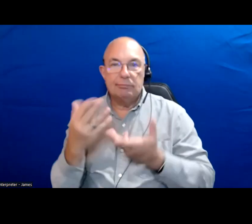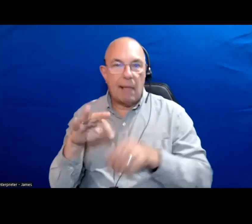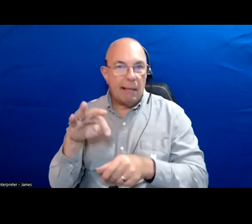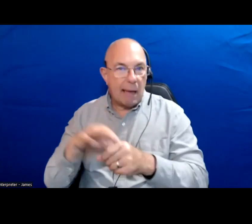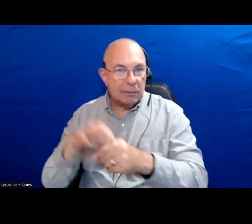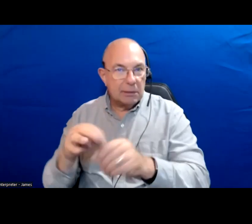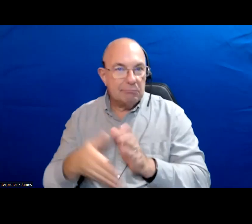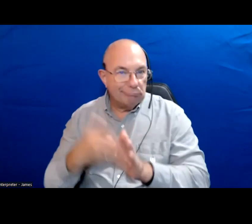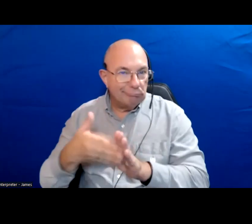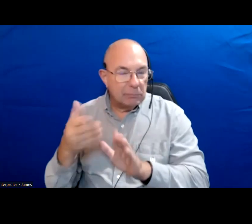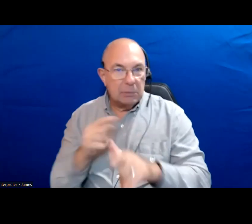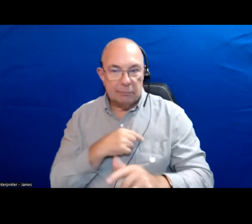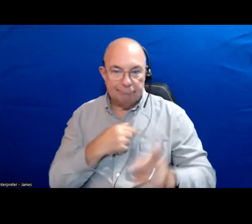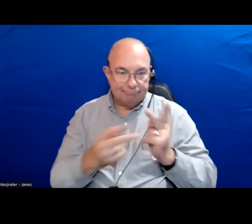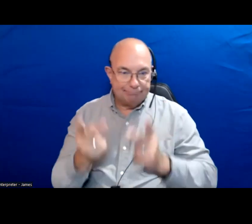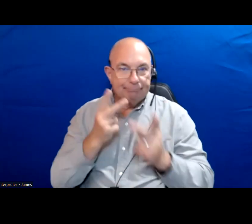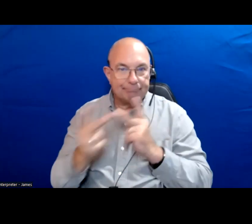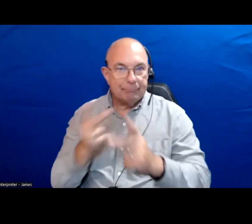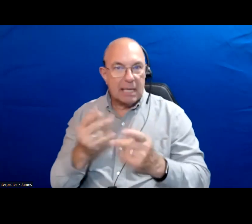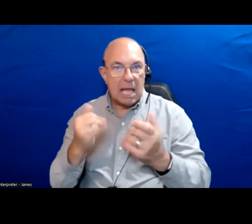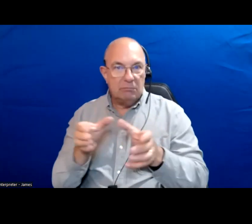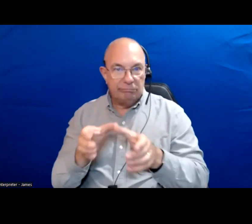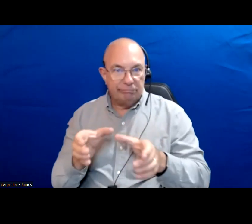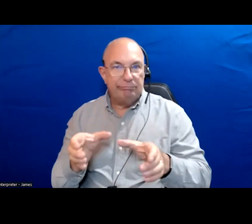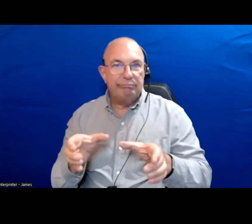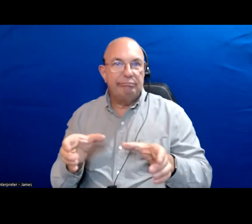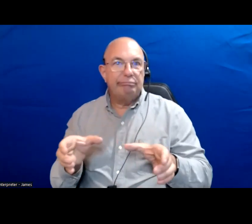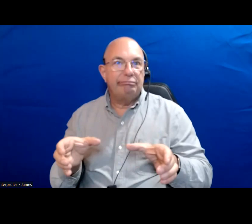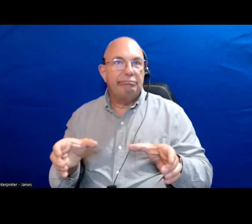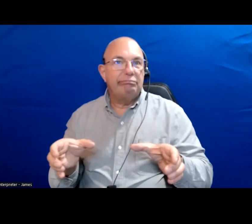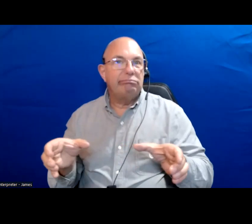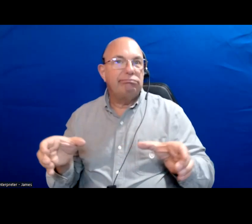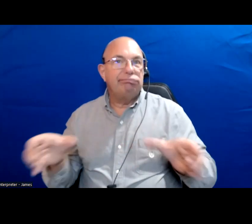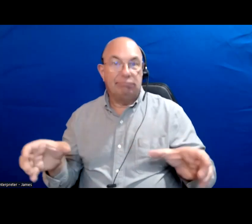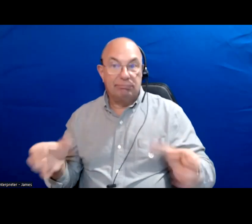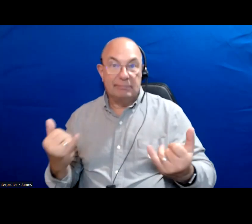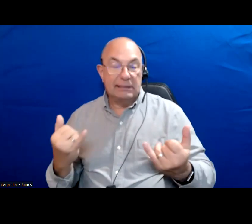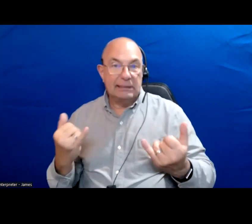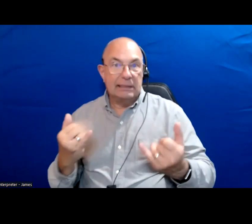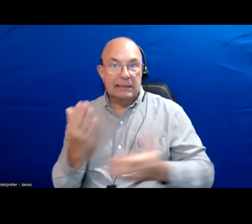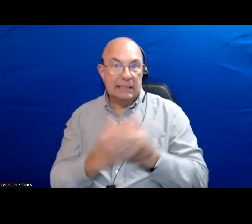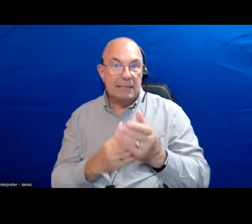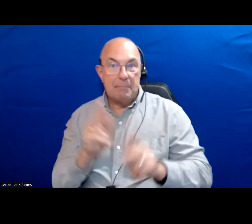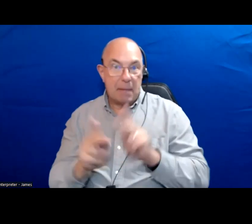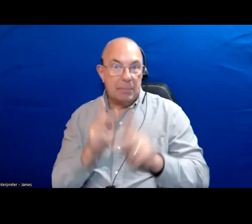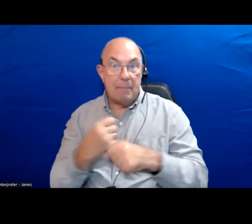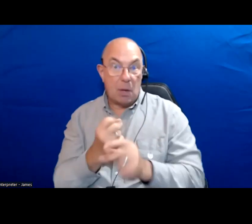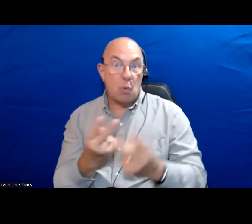But we are seeing there is a growing divide and that is being played out by certain candidates as well as the media.